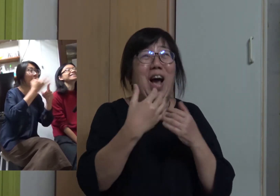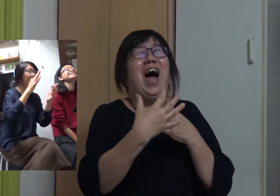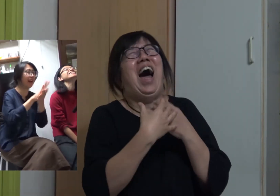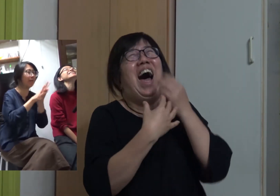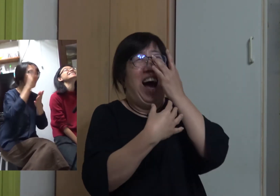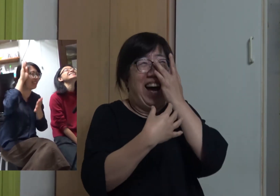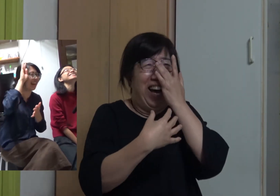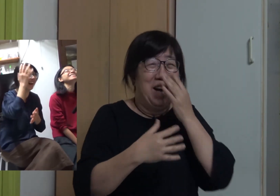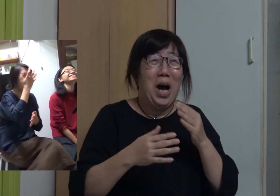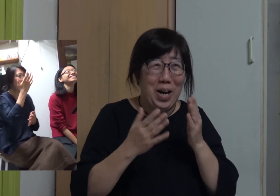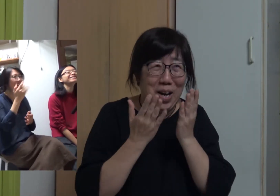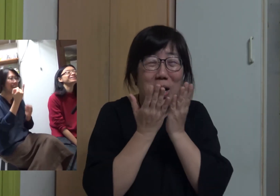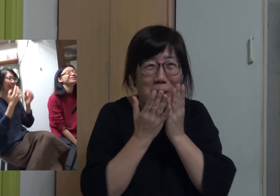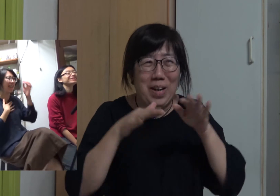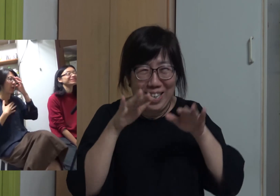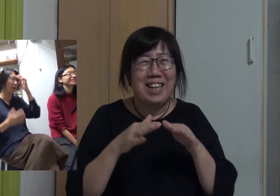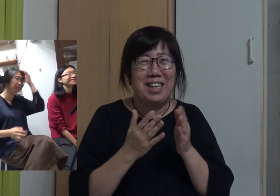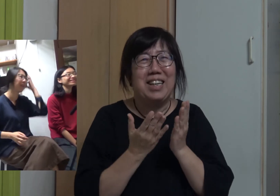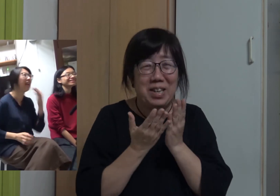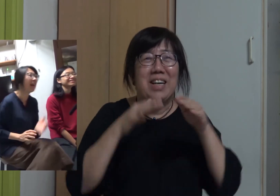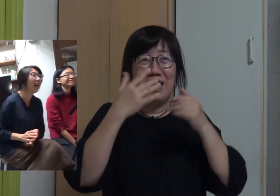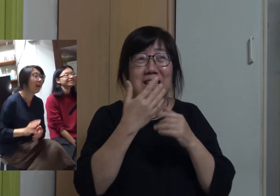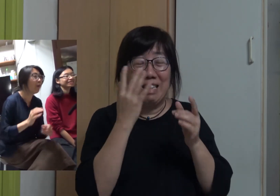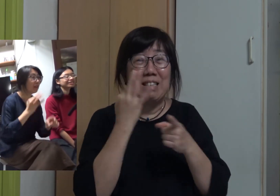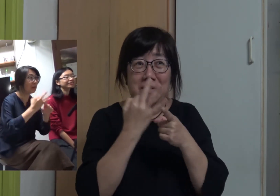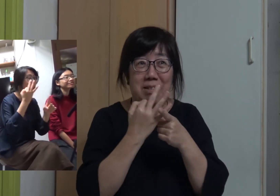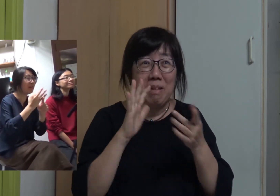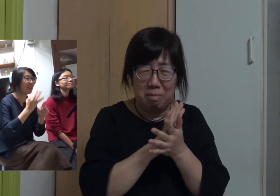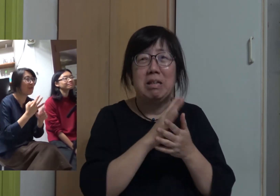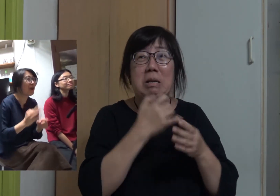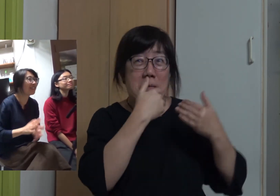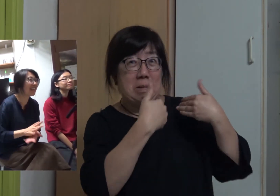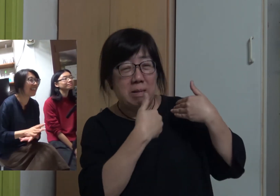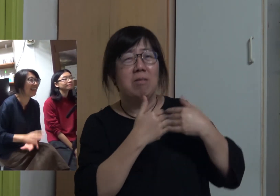Hoi Yan: Oh, sorry, I'm afraid that I have got it wrong Hoi Yan: Wow, 13 years, he's a person with lasting affection